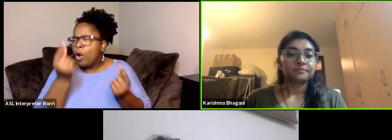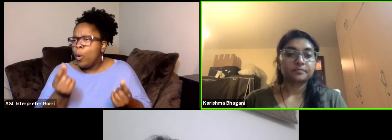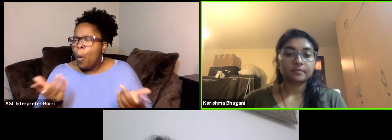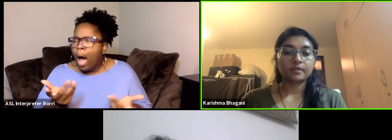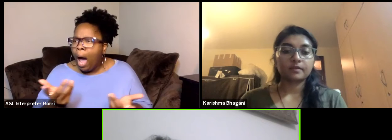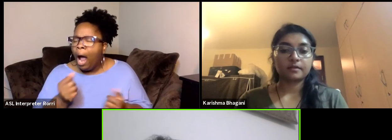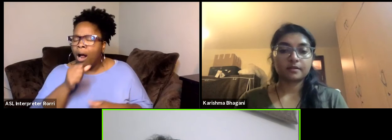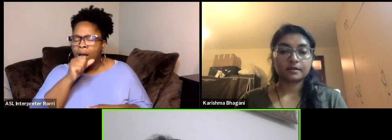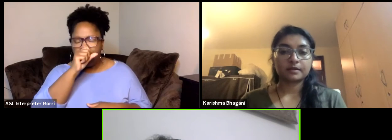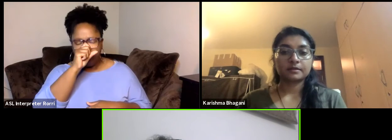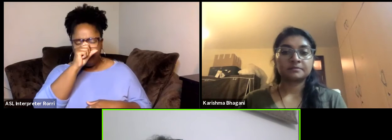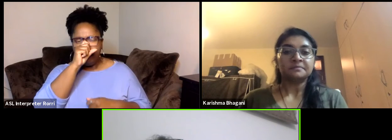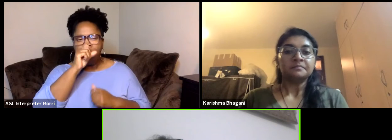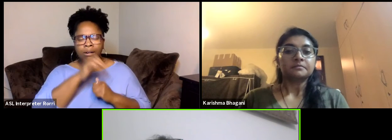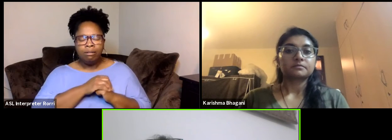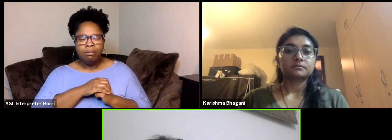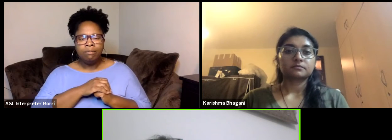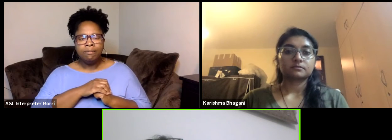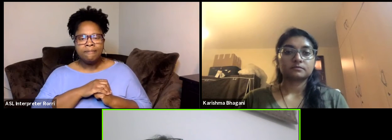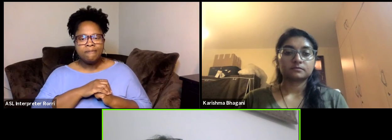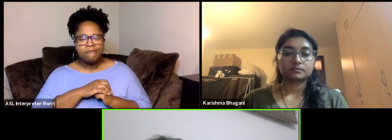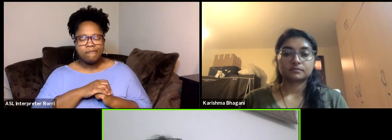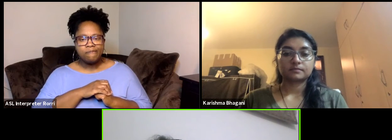Okay, I always I said it earlier